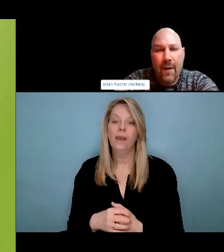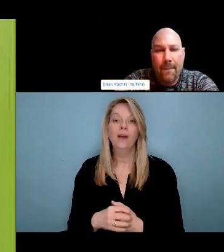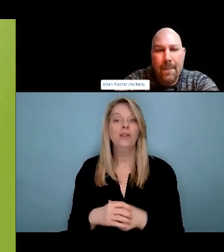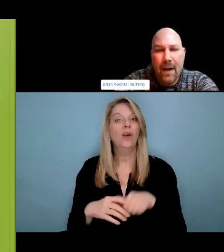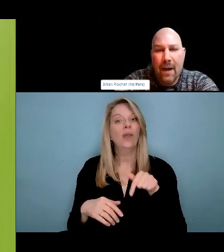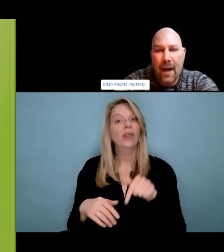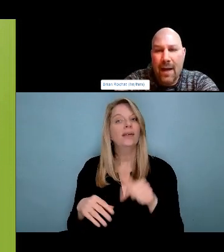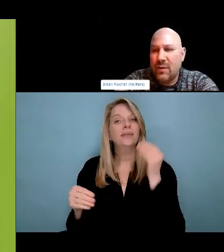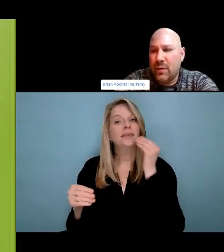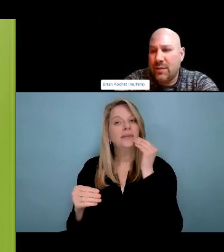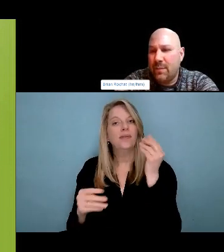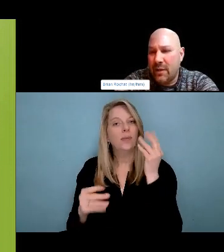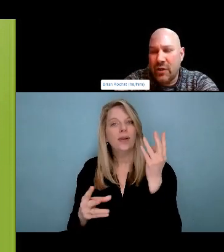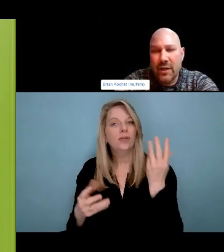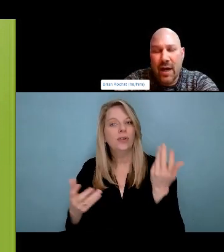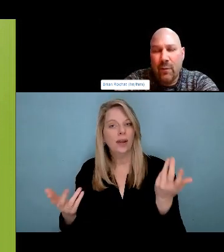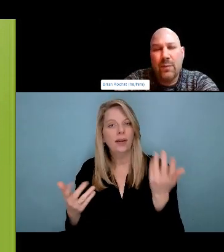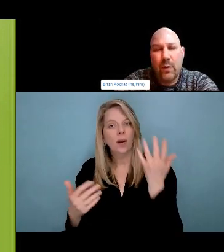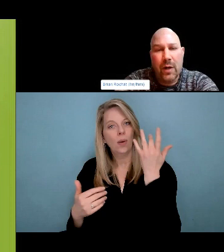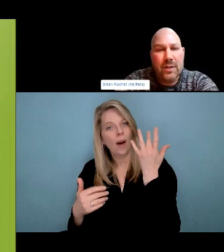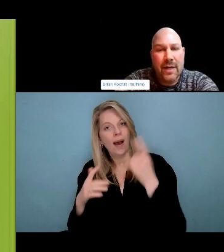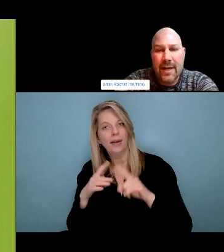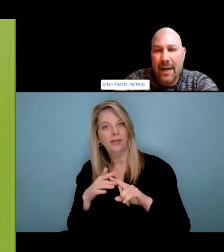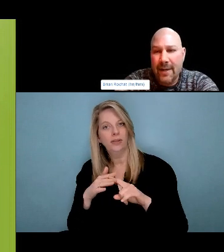middle is my my, my, my grandmother who is and was the matriarch of our family.